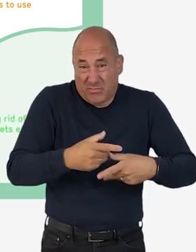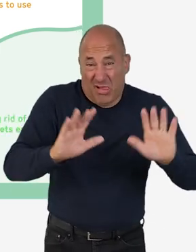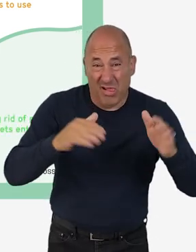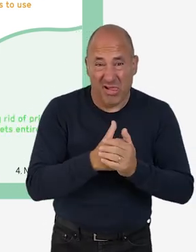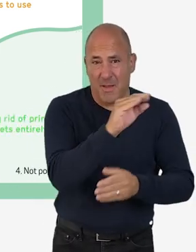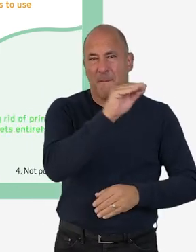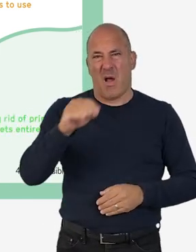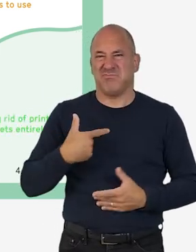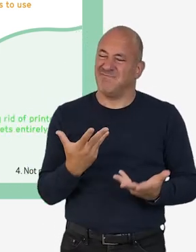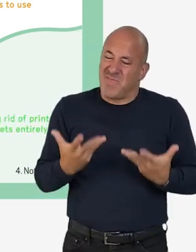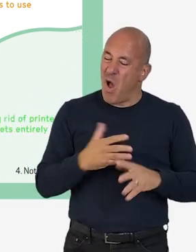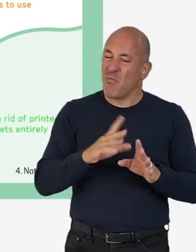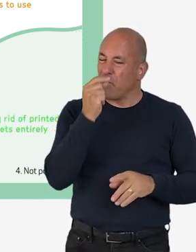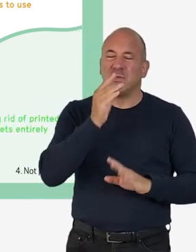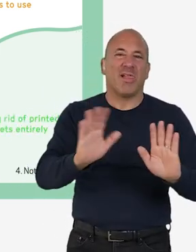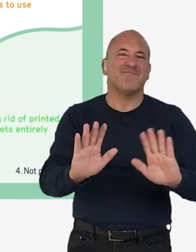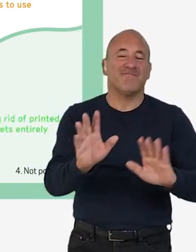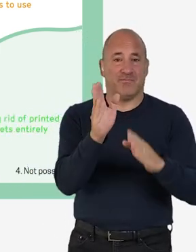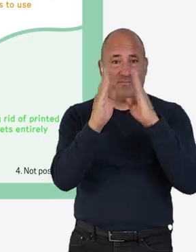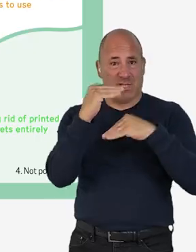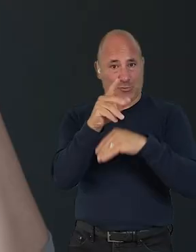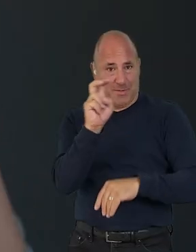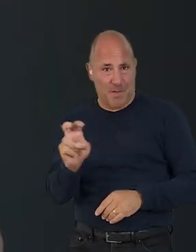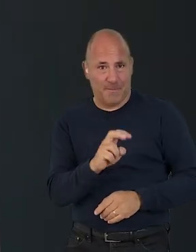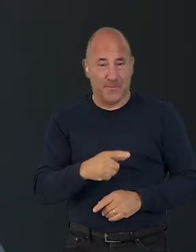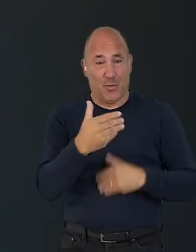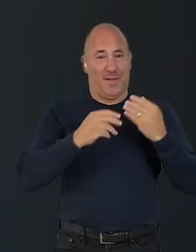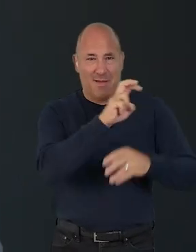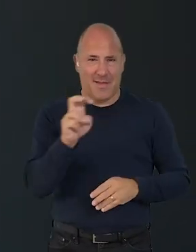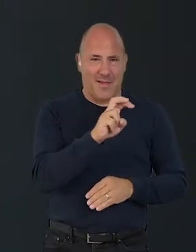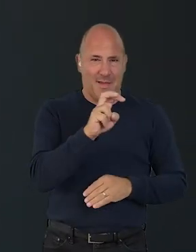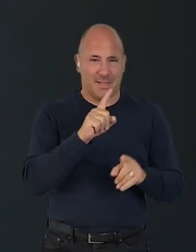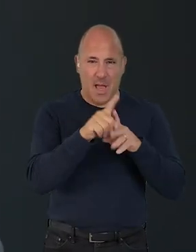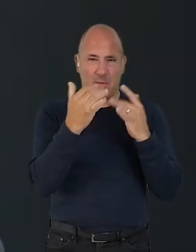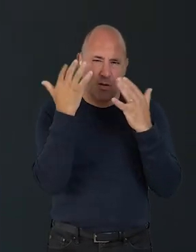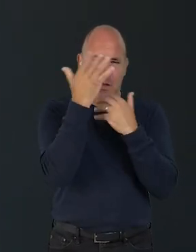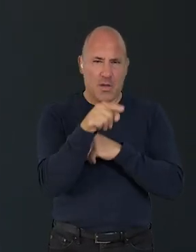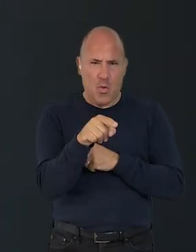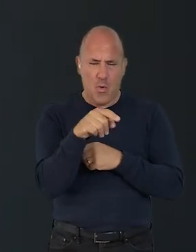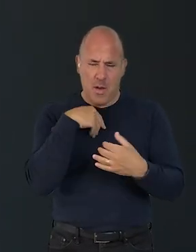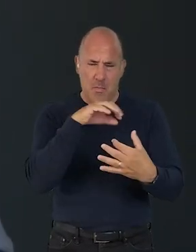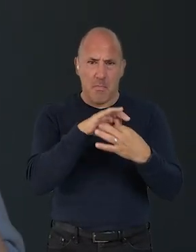pop them in the "not possible right now" section. As you do this, reflect on what resonates with you,